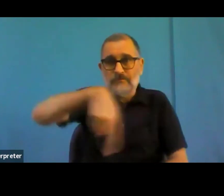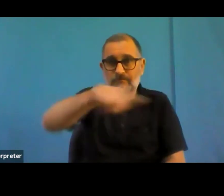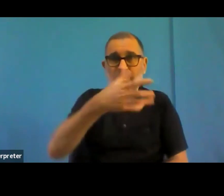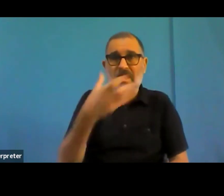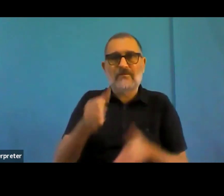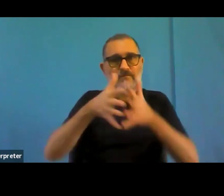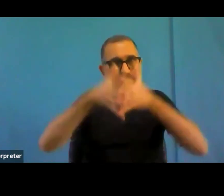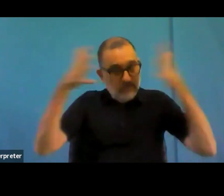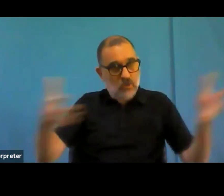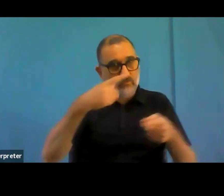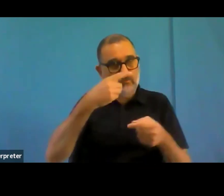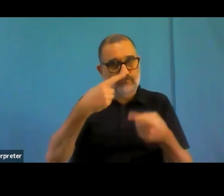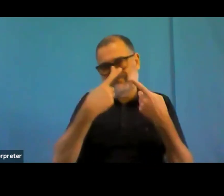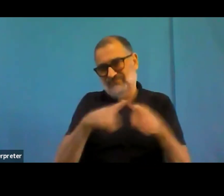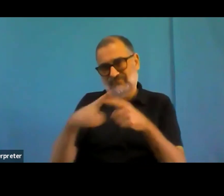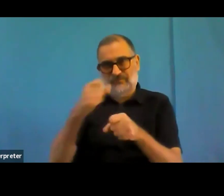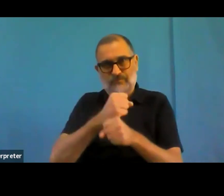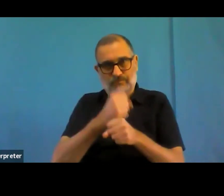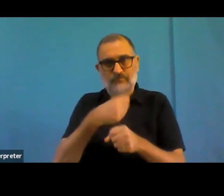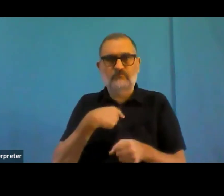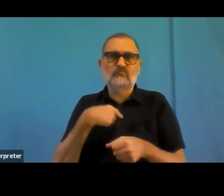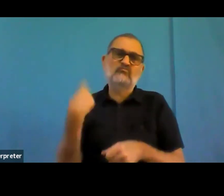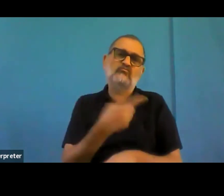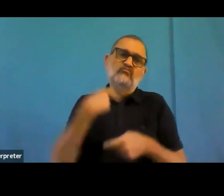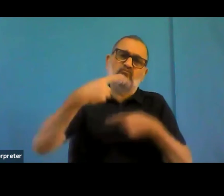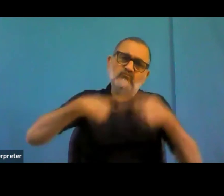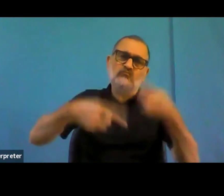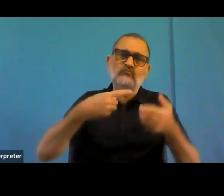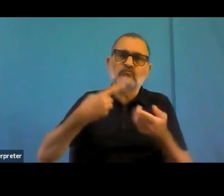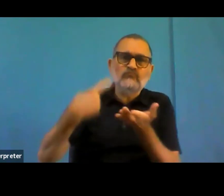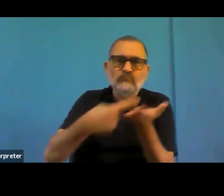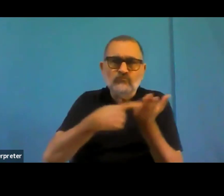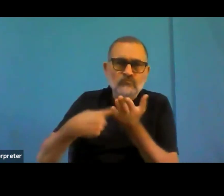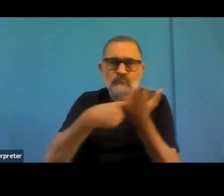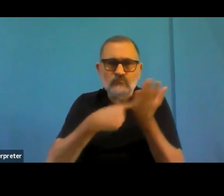So accessibility experts across Europe get a lot of questions that am am I in scope?